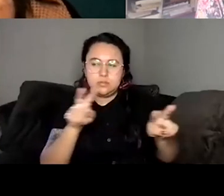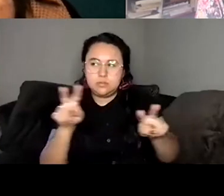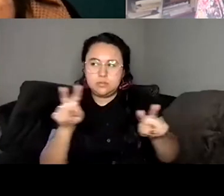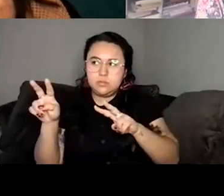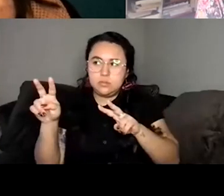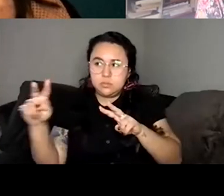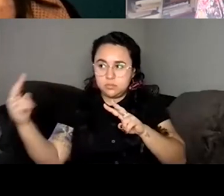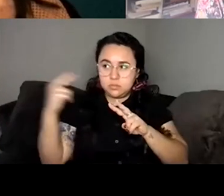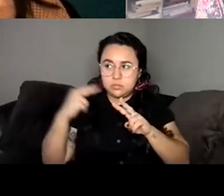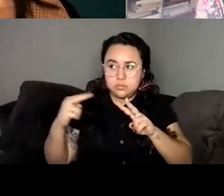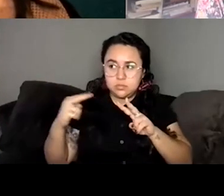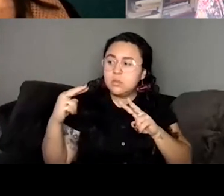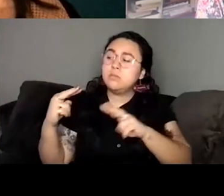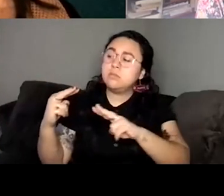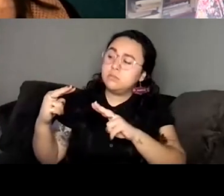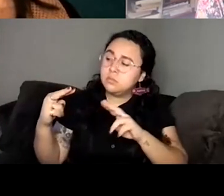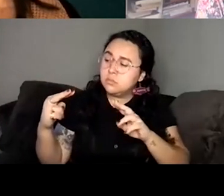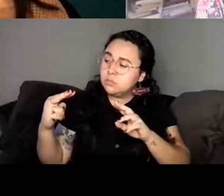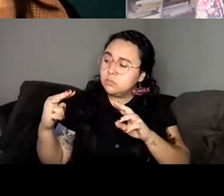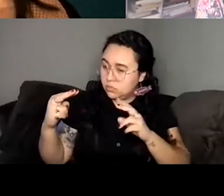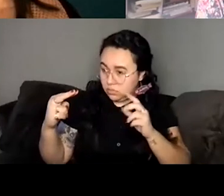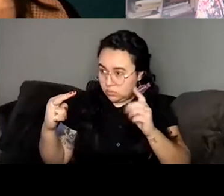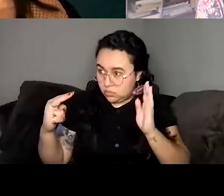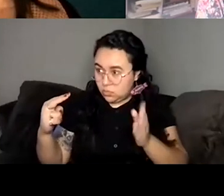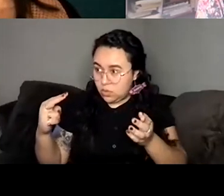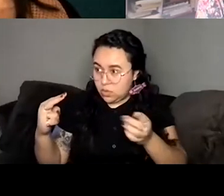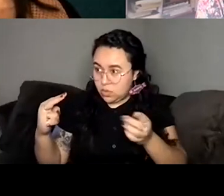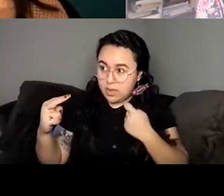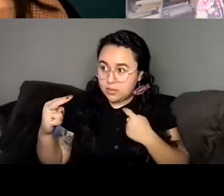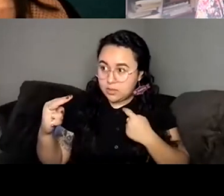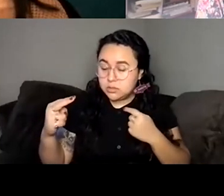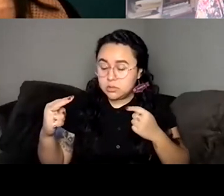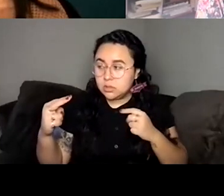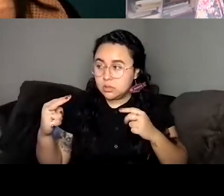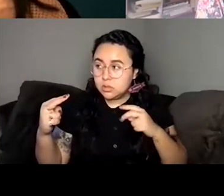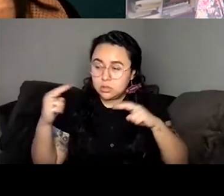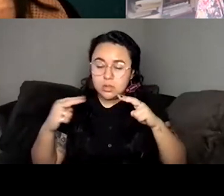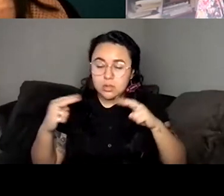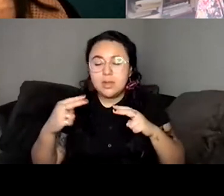situation might happen again, I think as a kid, even when I before I understood that